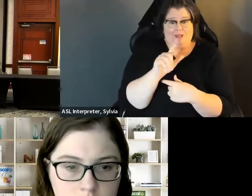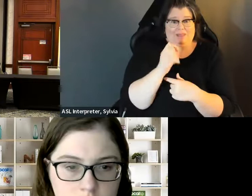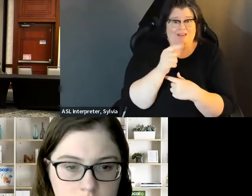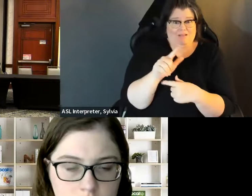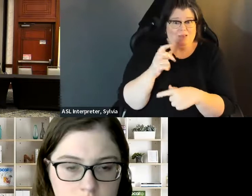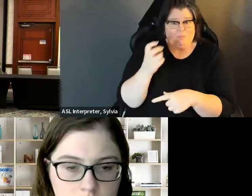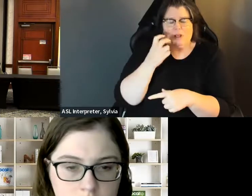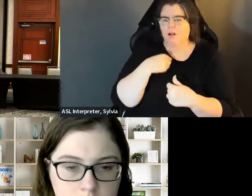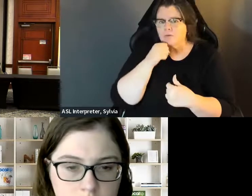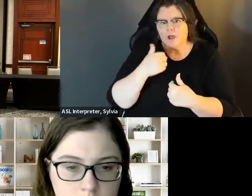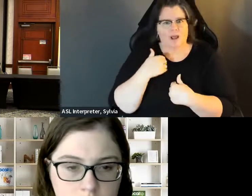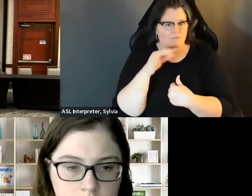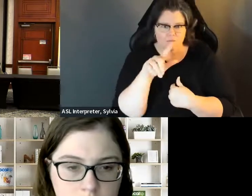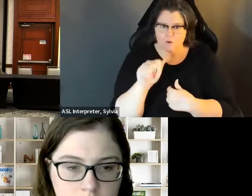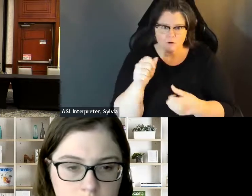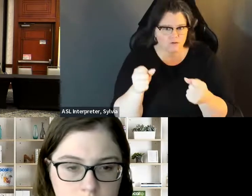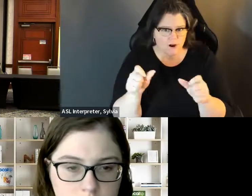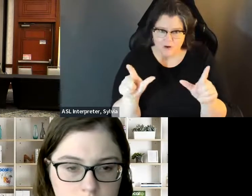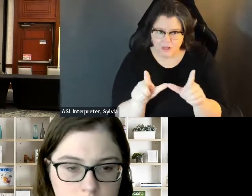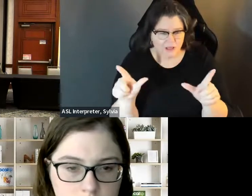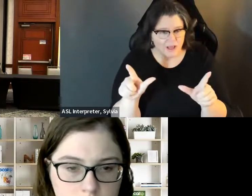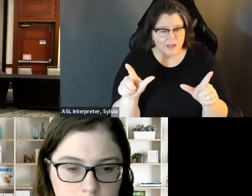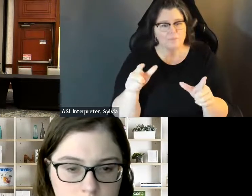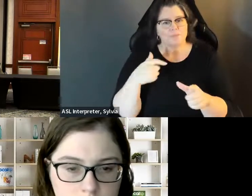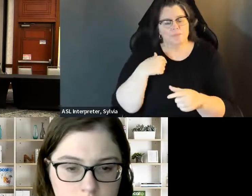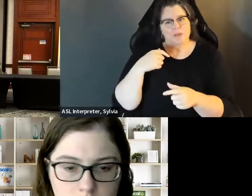driver's license, being legally blind, don't have one.